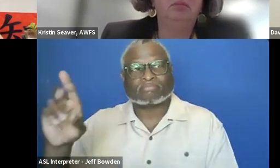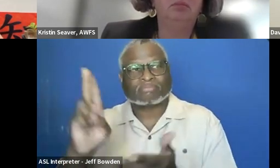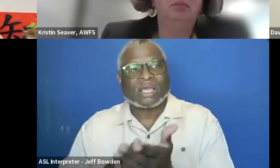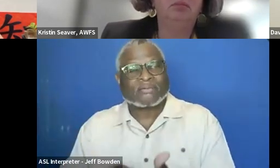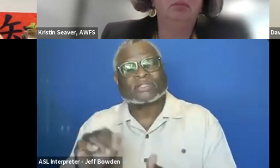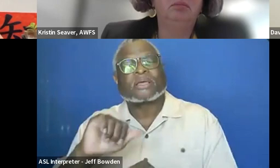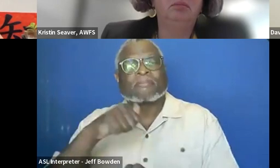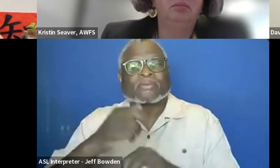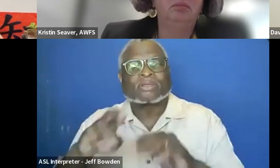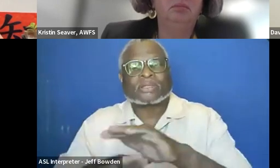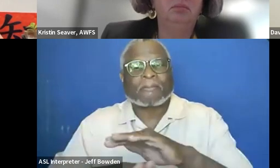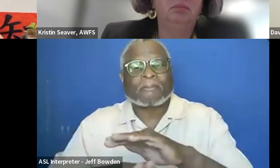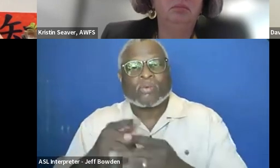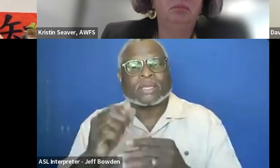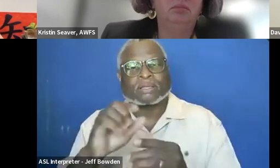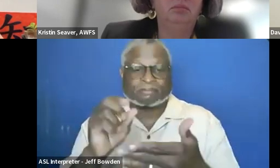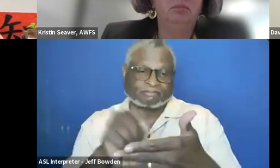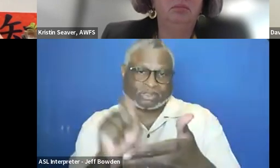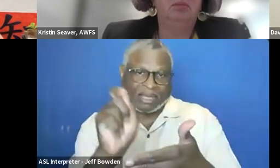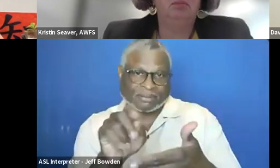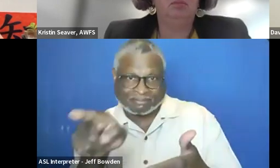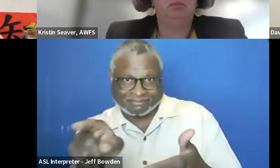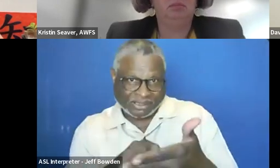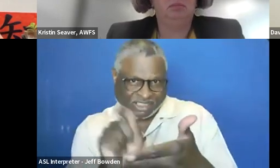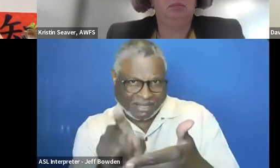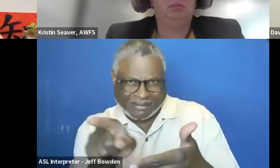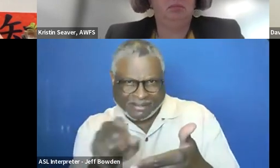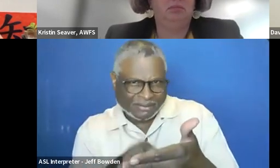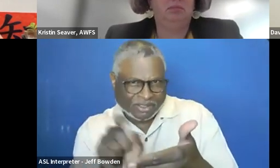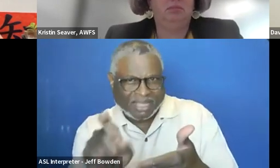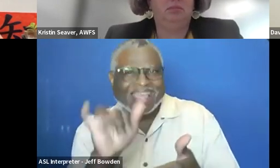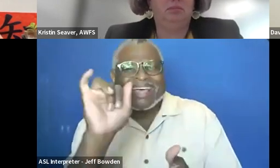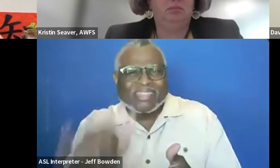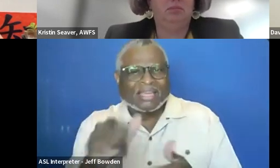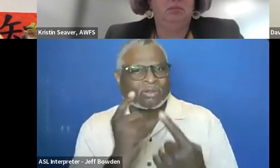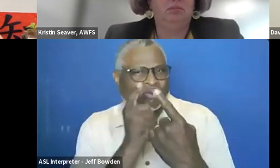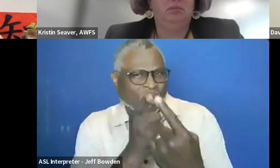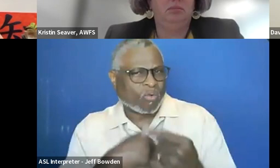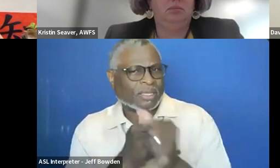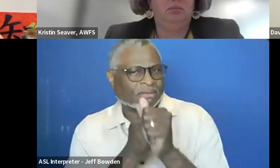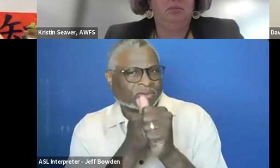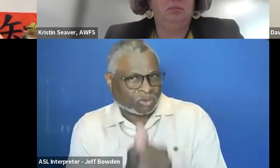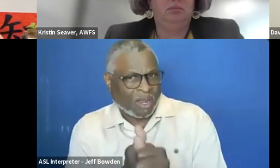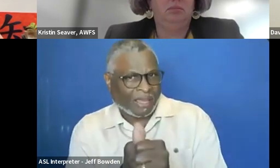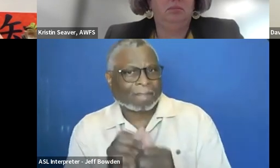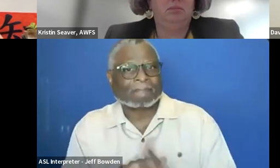And we get a report card. We are graded. And these are goals that we can track.